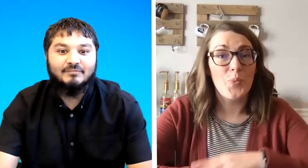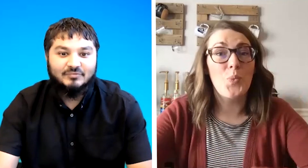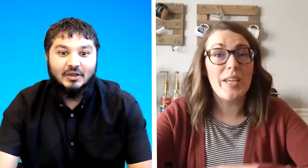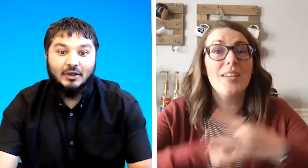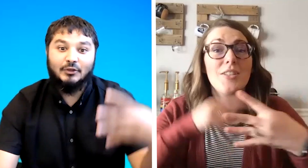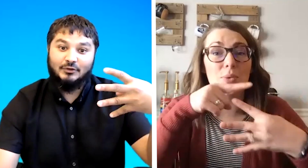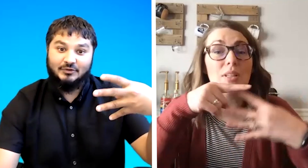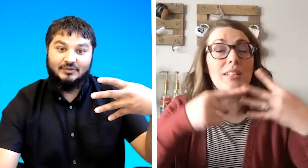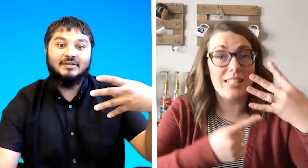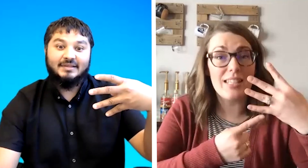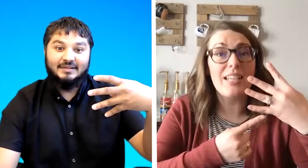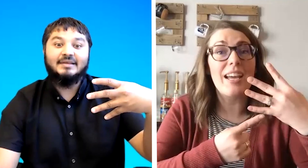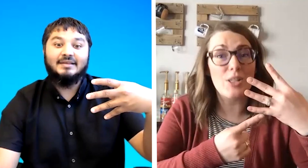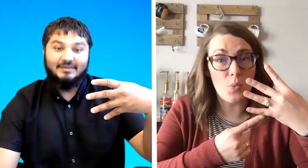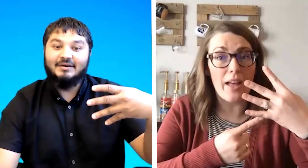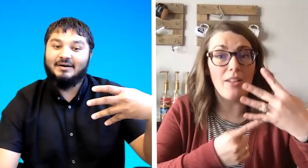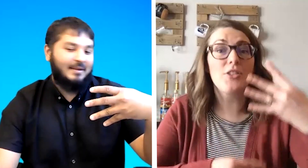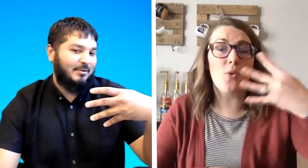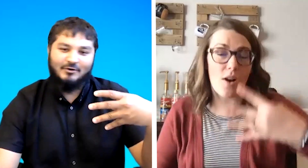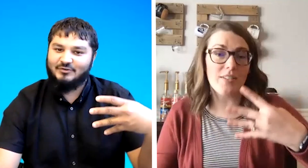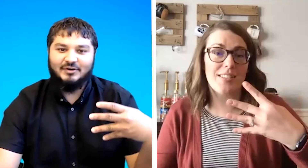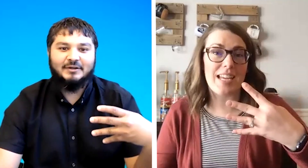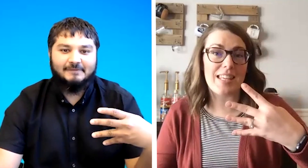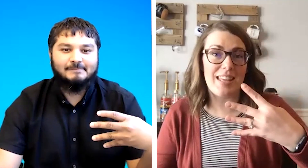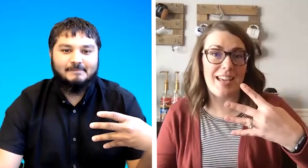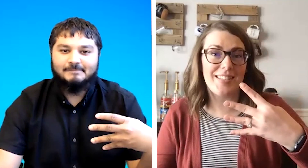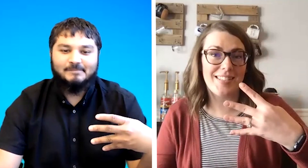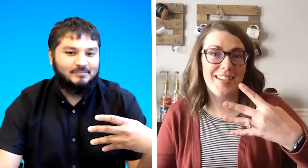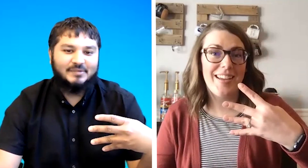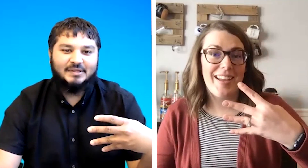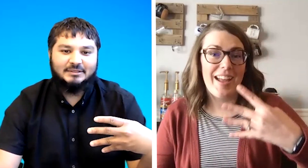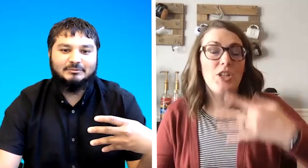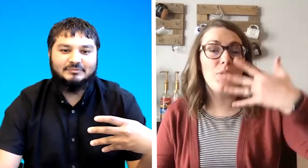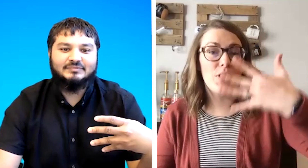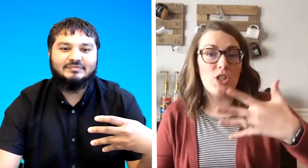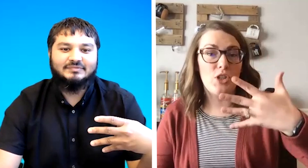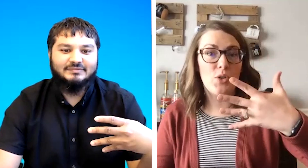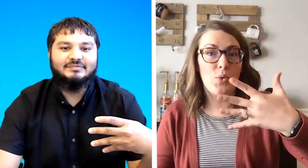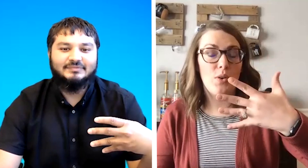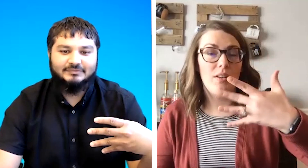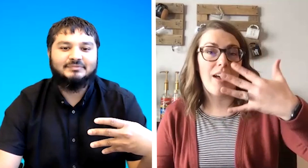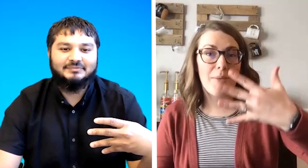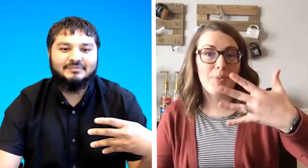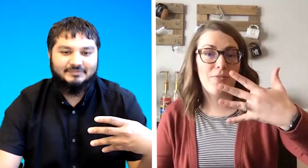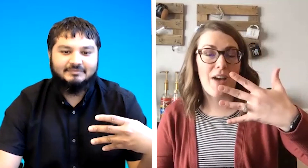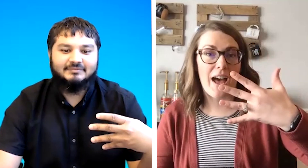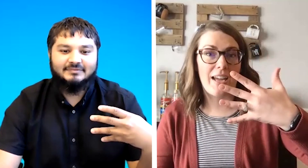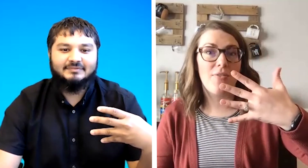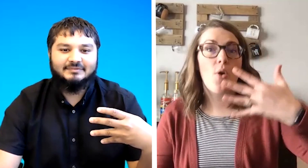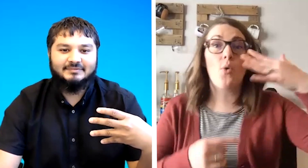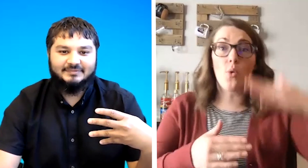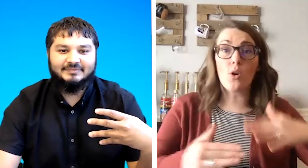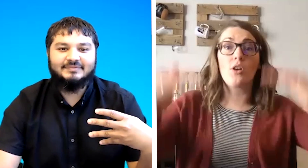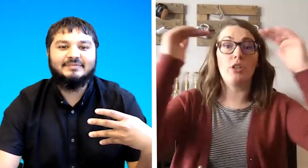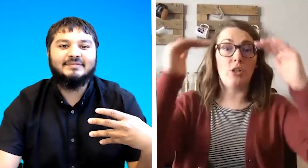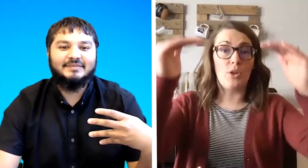we can do the listing as well so ours is like this you can do up to five or you could